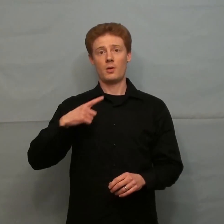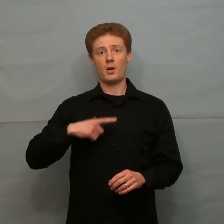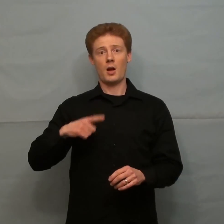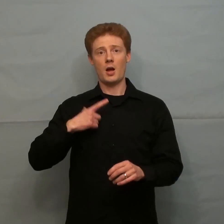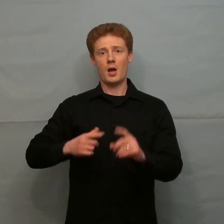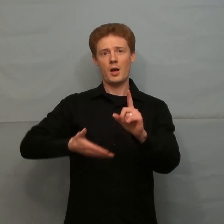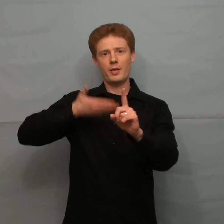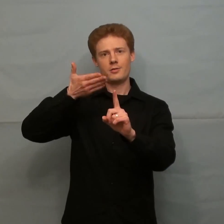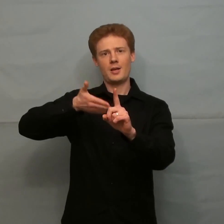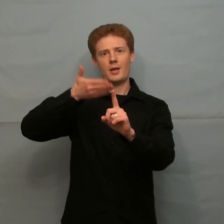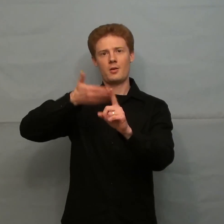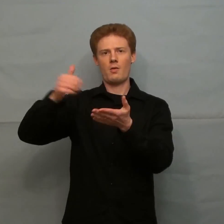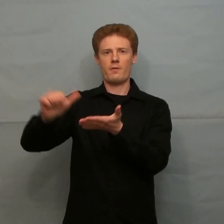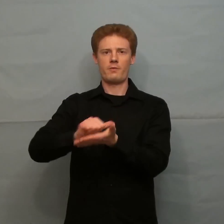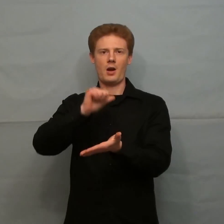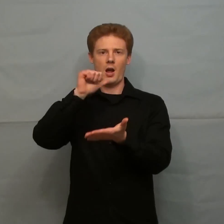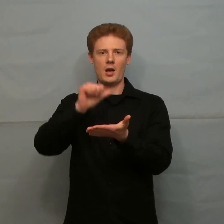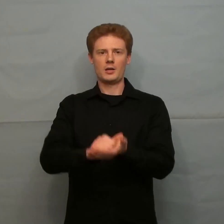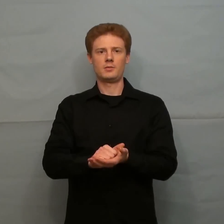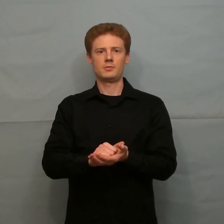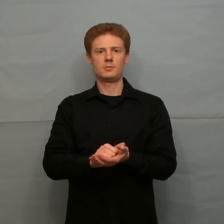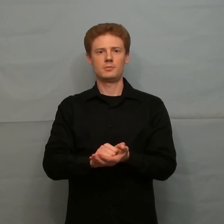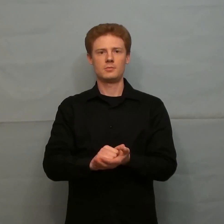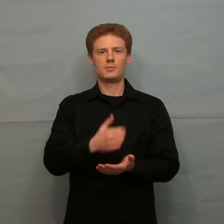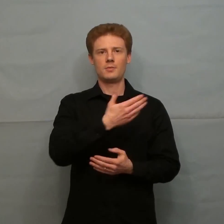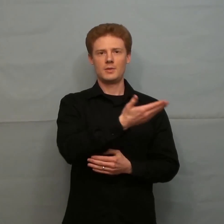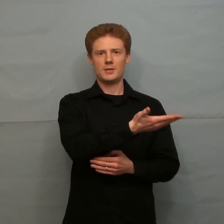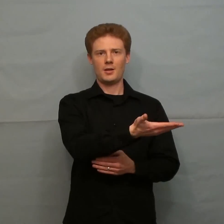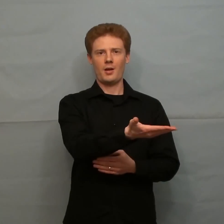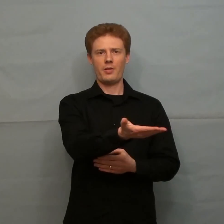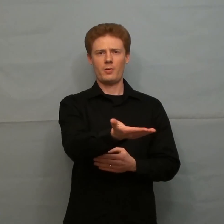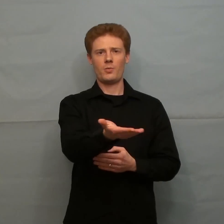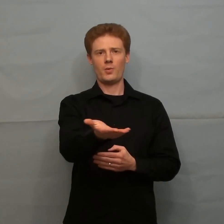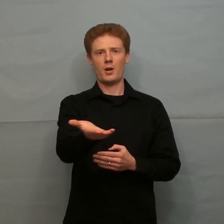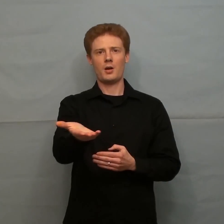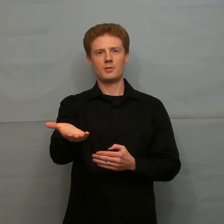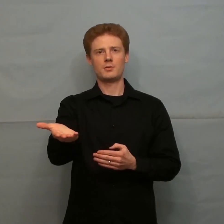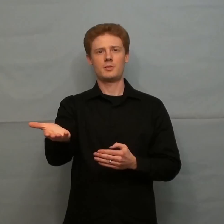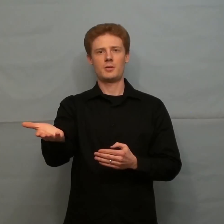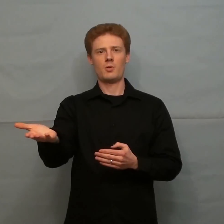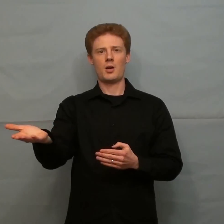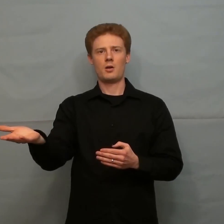Just for the sake of right Why? Goal right These are the ones All-[slow]